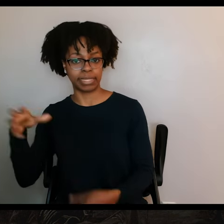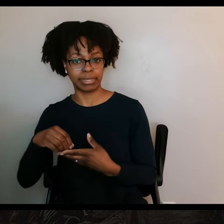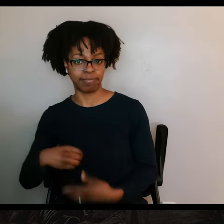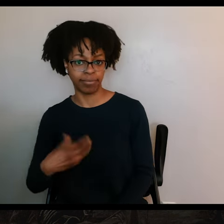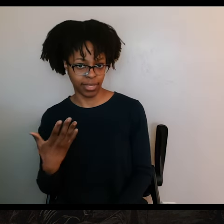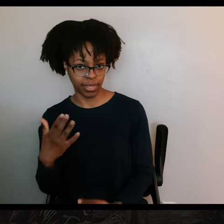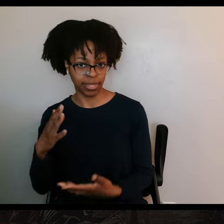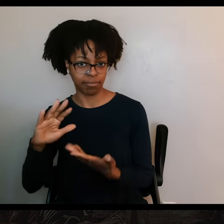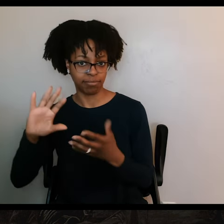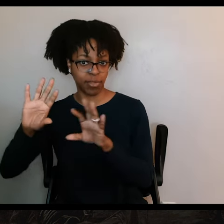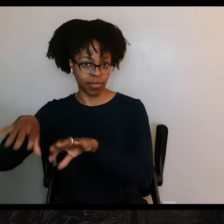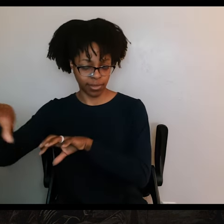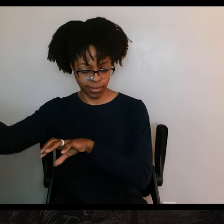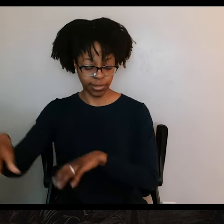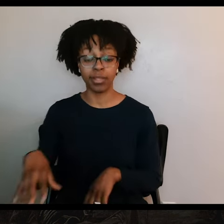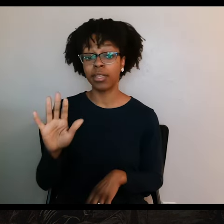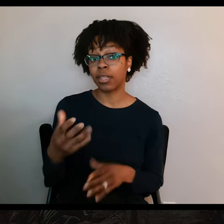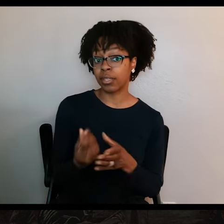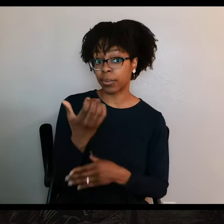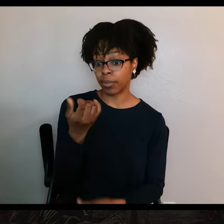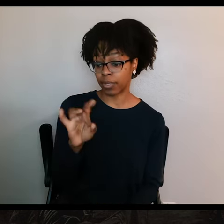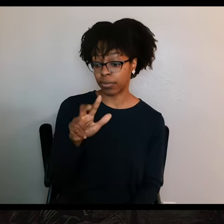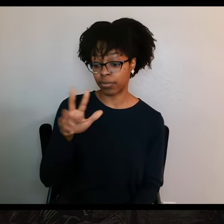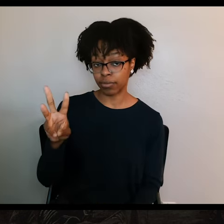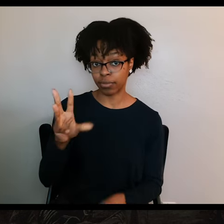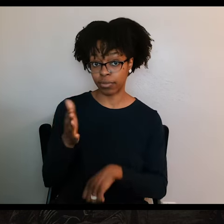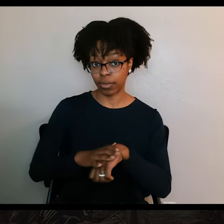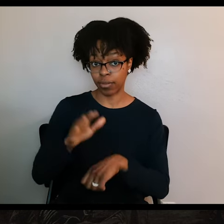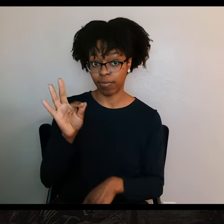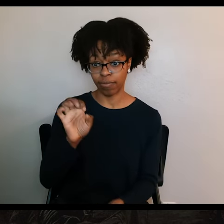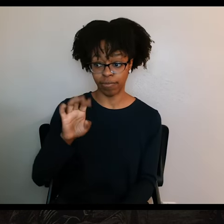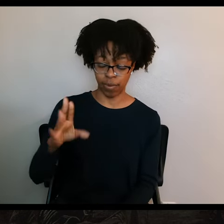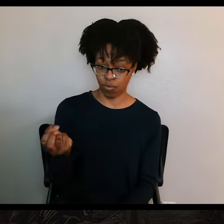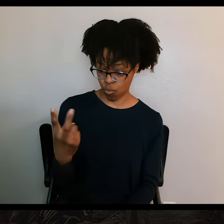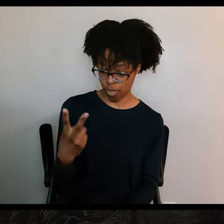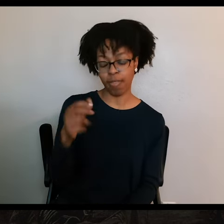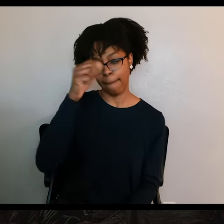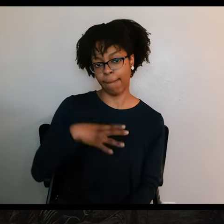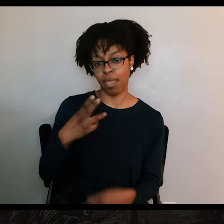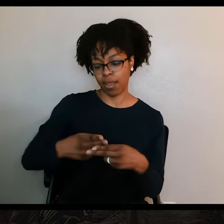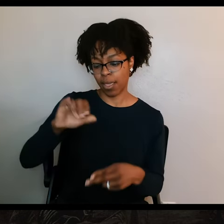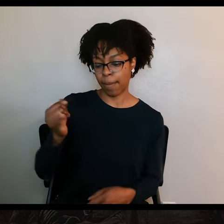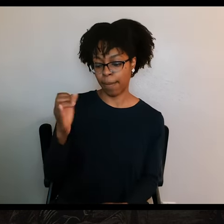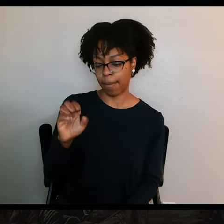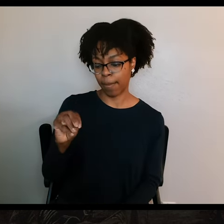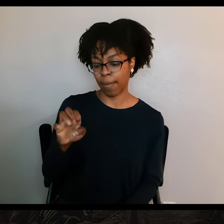But things heated up for Goliad during the spring of 1836, on February 12, a man named James Fannin arrived in Goliad